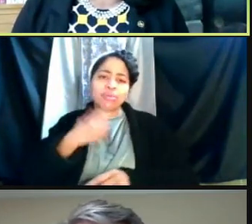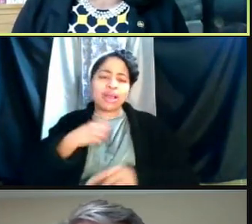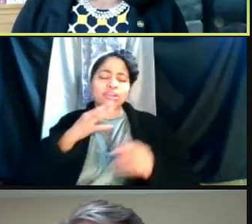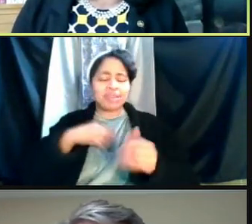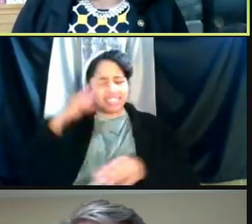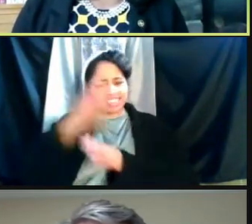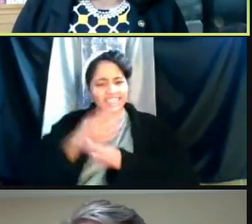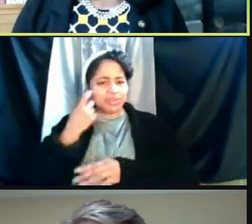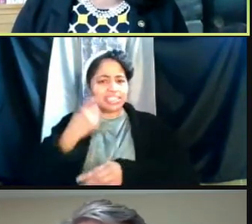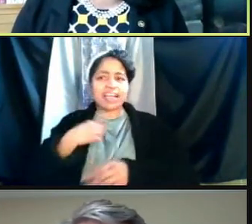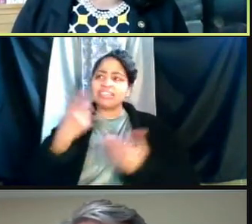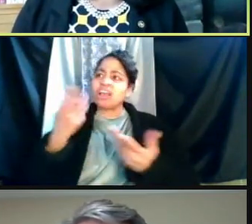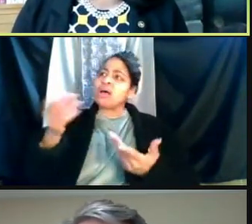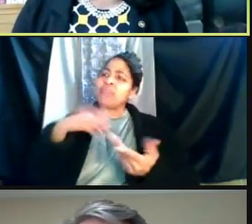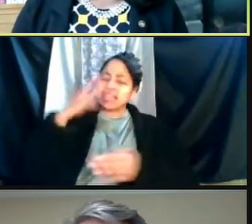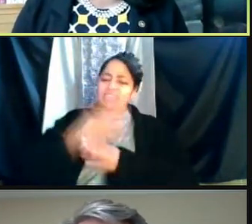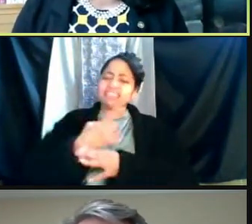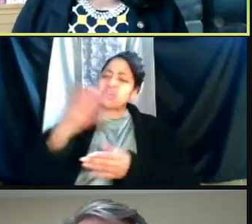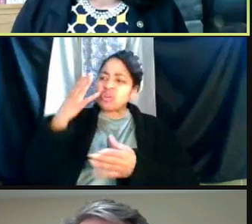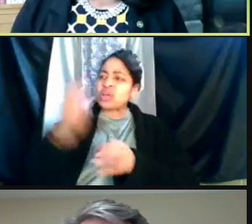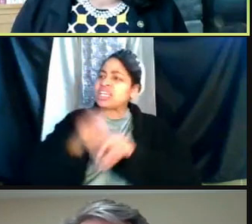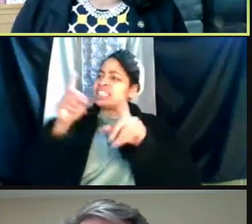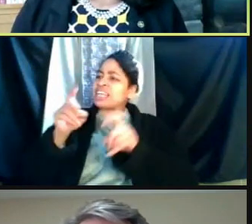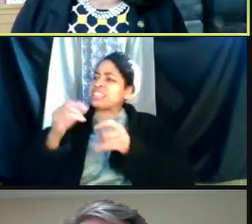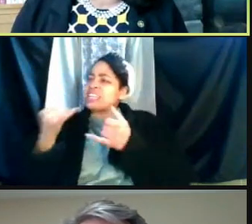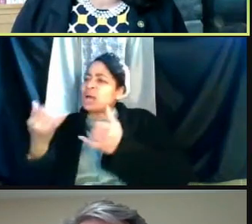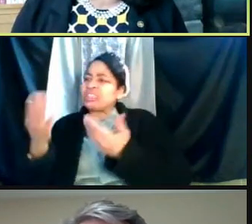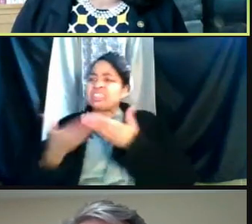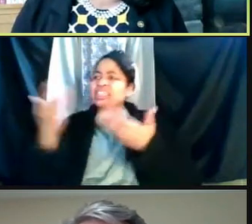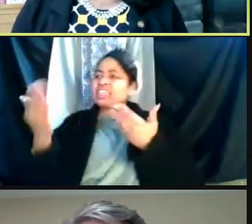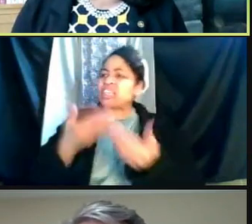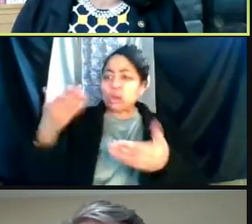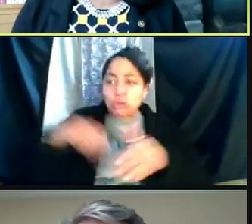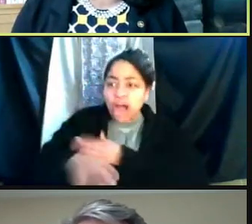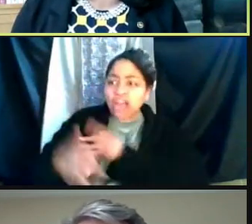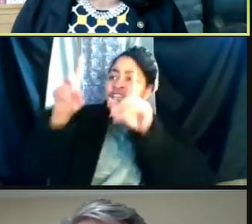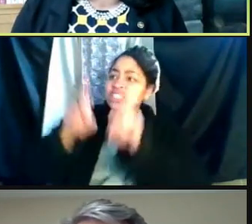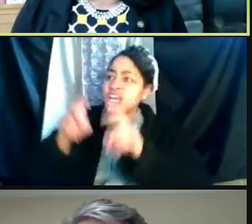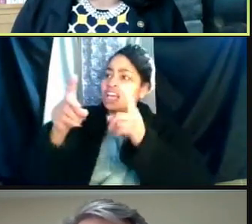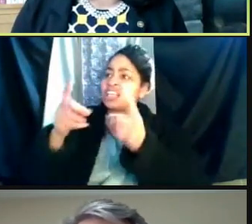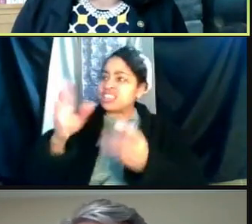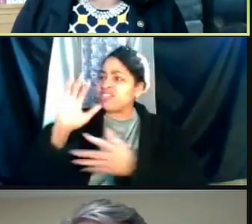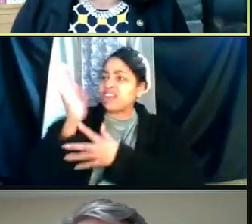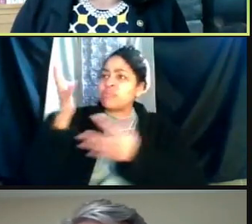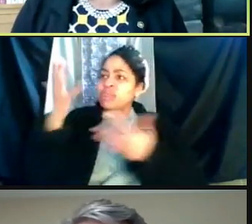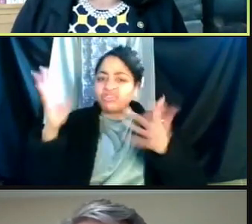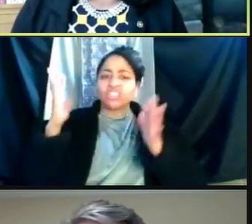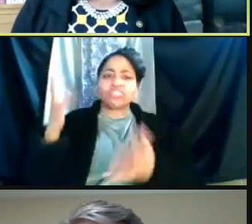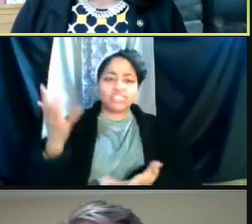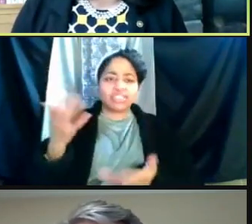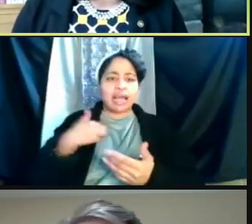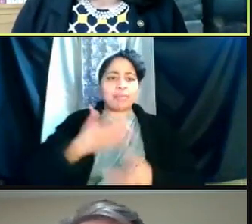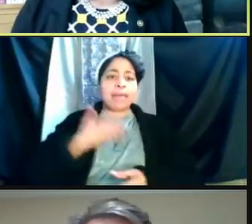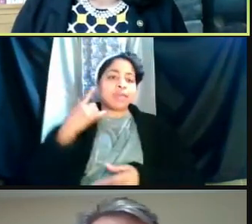Getting tested is so easy. You just walk in and you get tested it's five minutes." So I'm glad to hear that too.